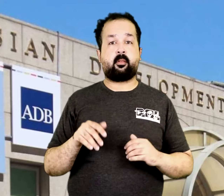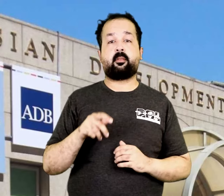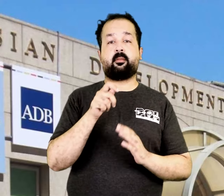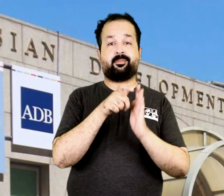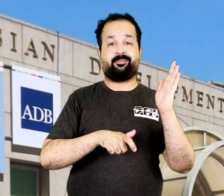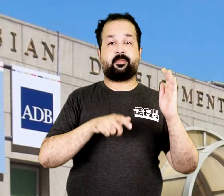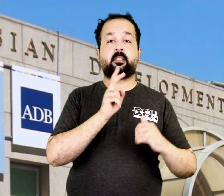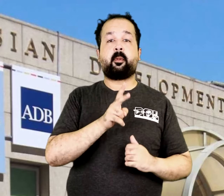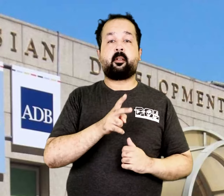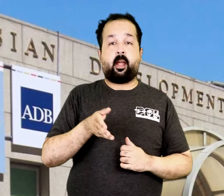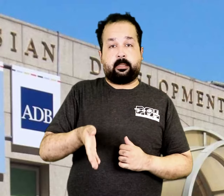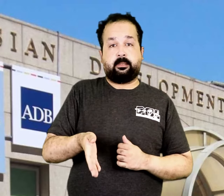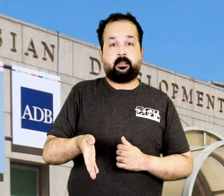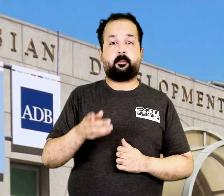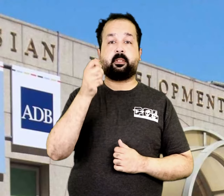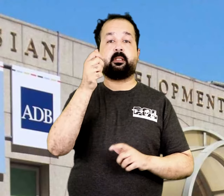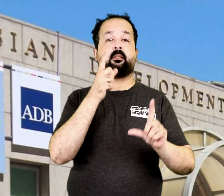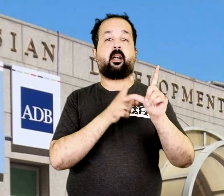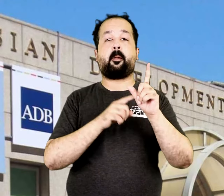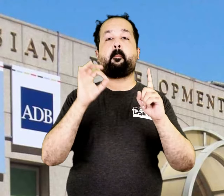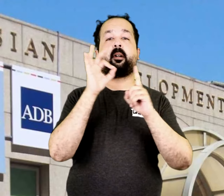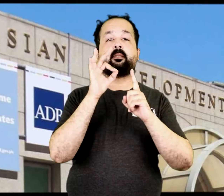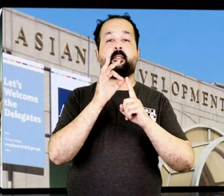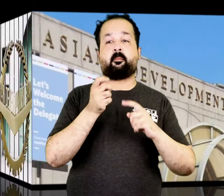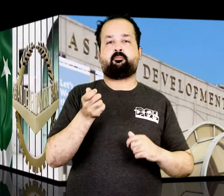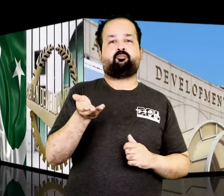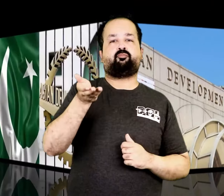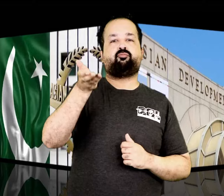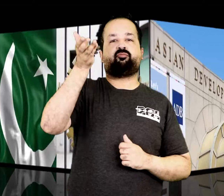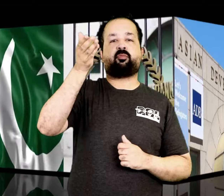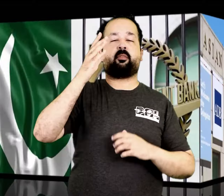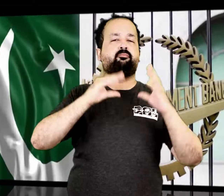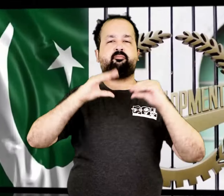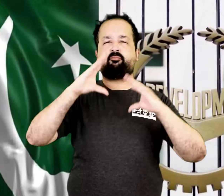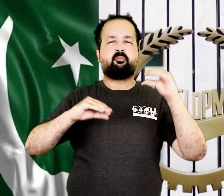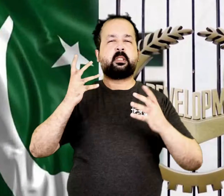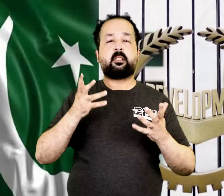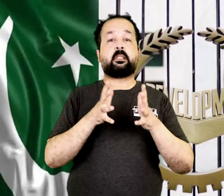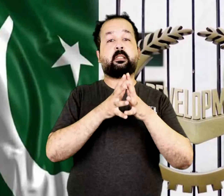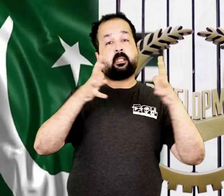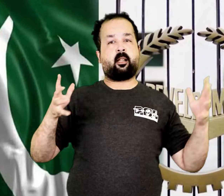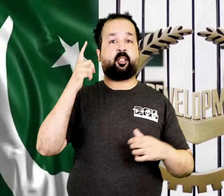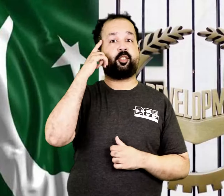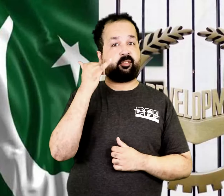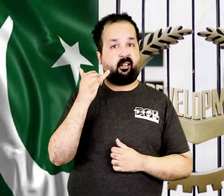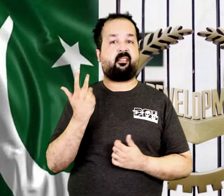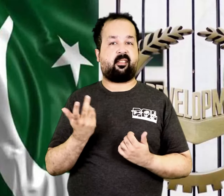According to the report, the inflation rate in Pakistan is expected to remain high this fiscal year.